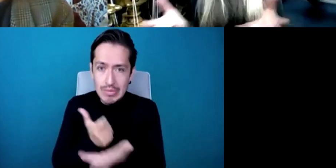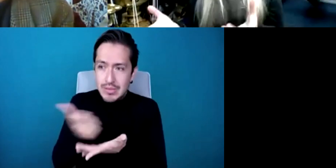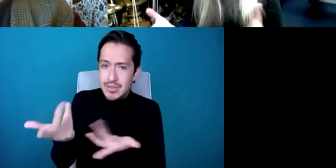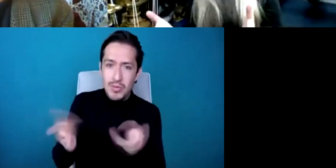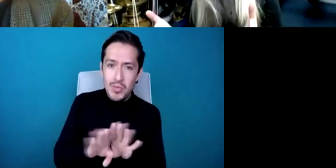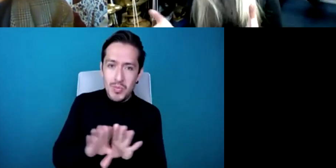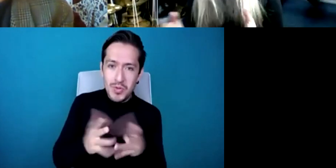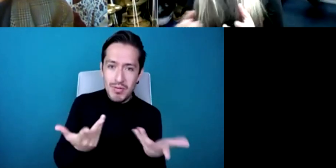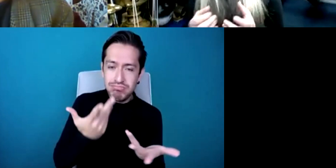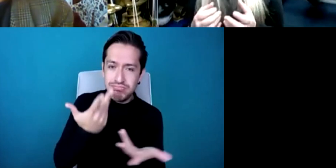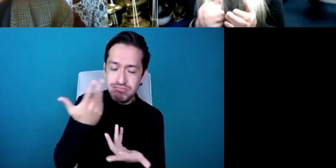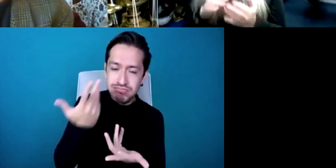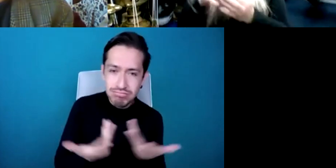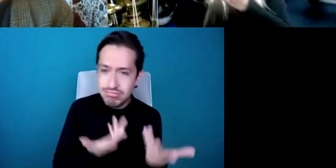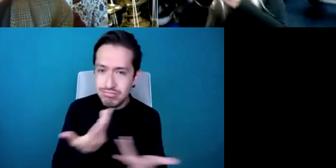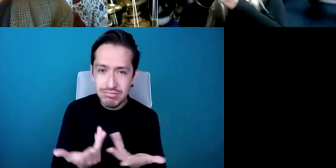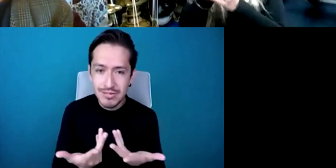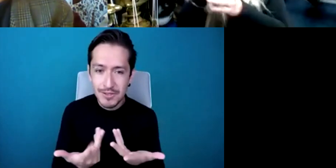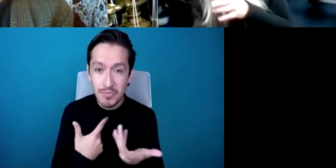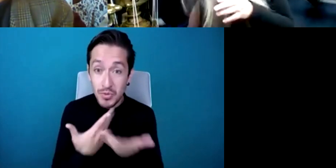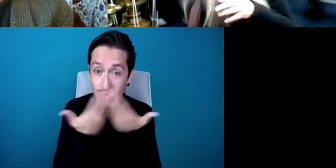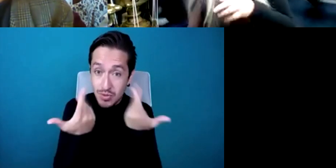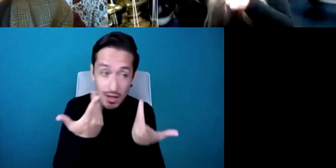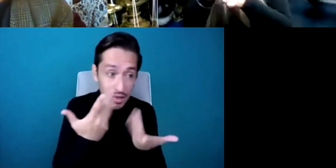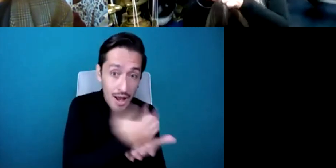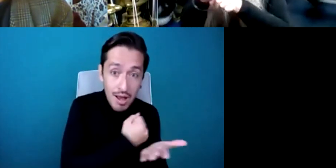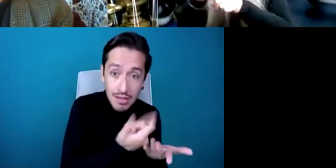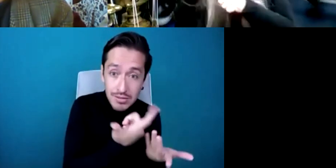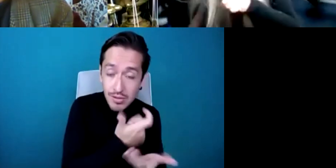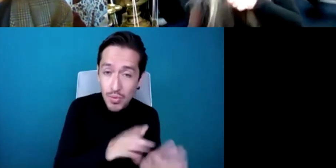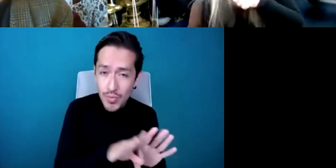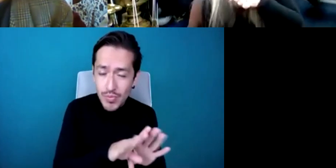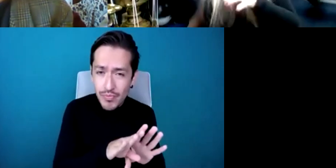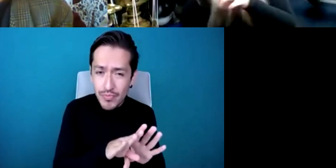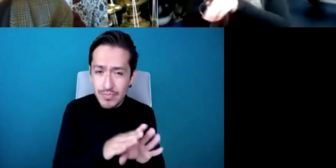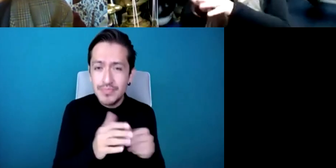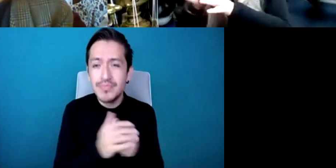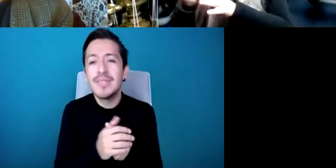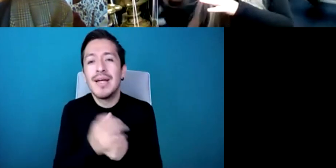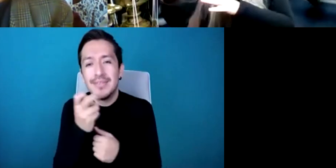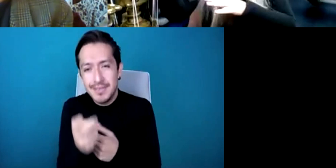to get this money and so that opened up another avenue another pathway another vein that you had